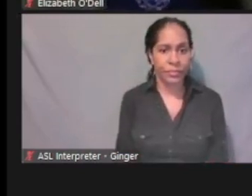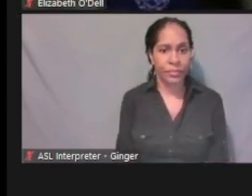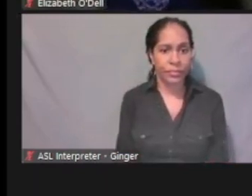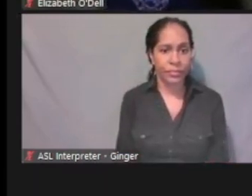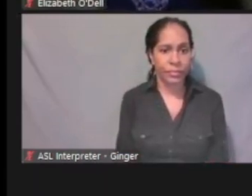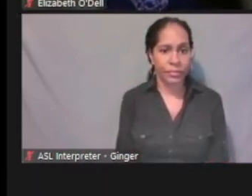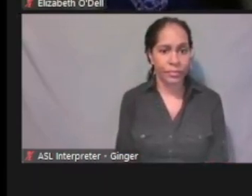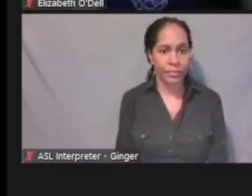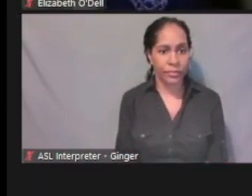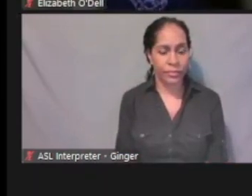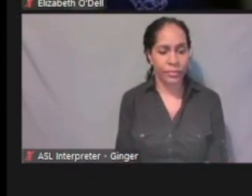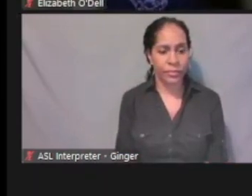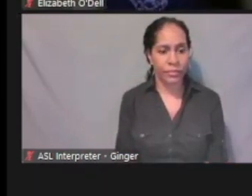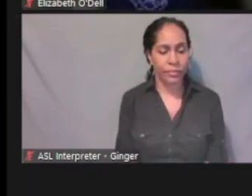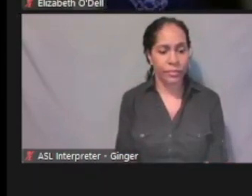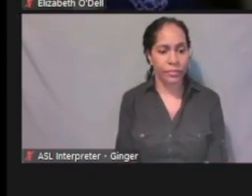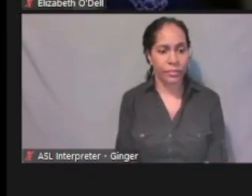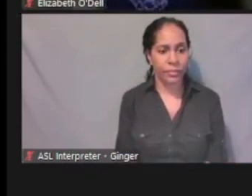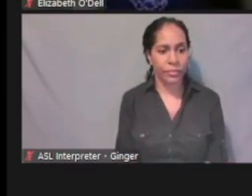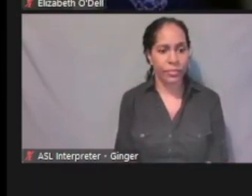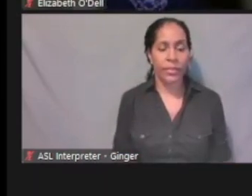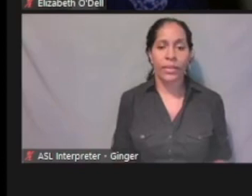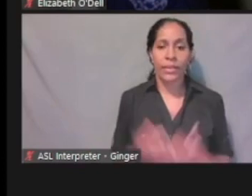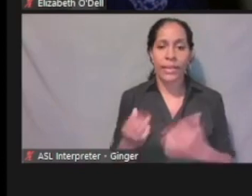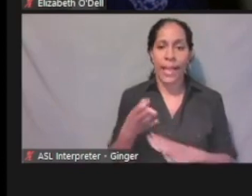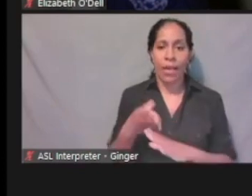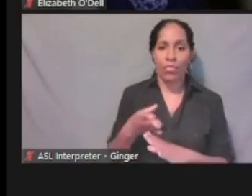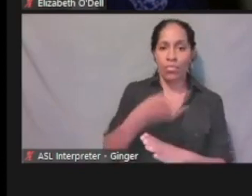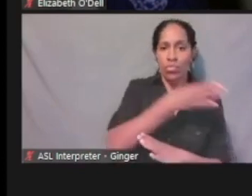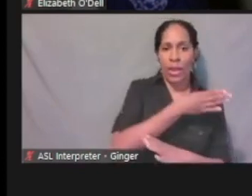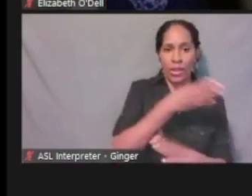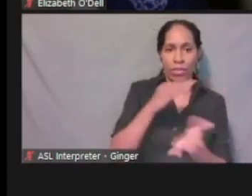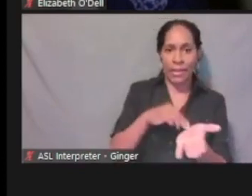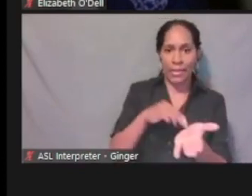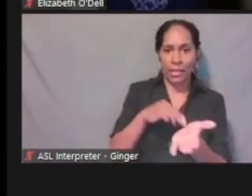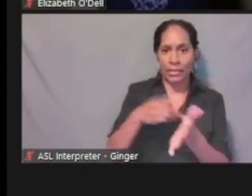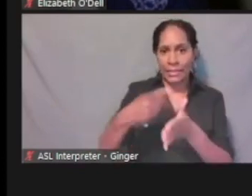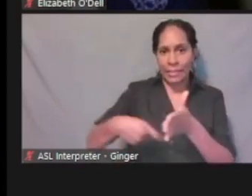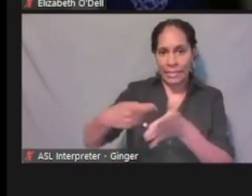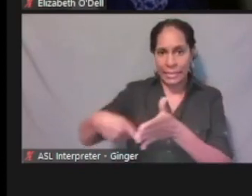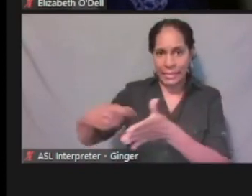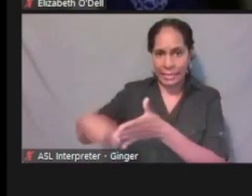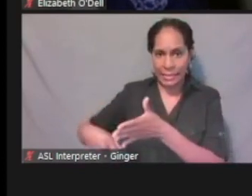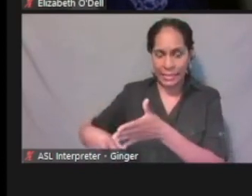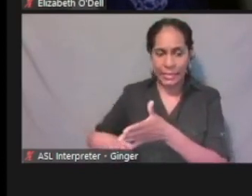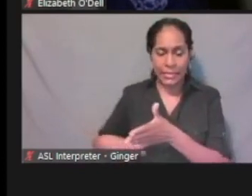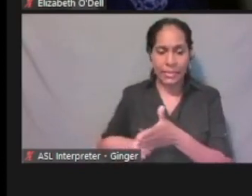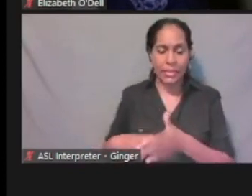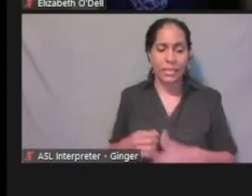Okay, now we get into prior medical expenses. This is where like if I'm applying today